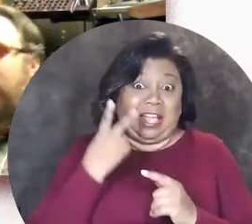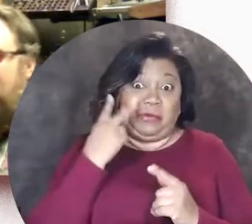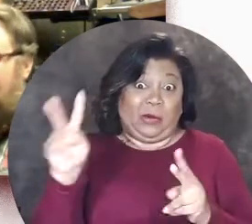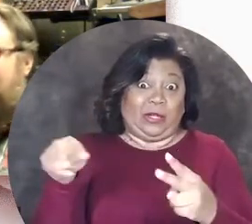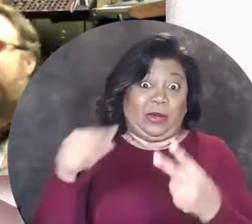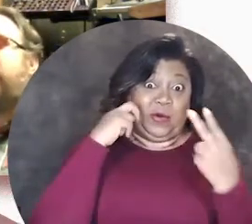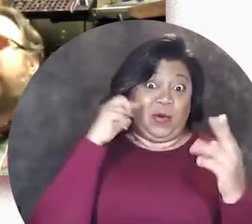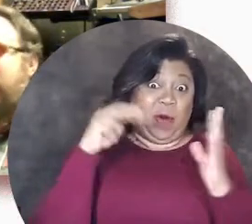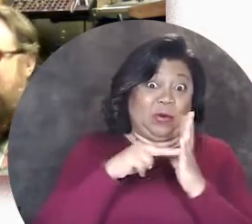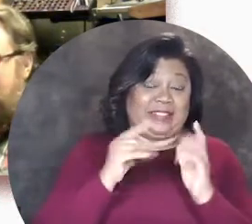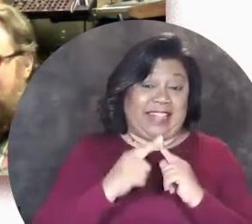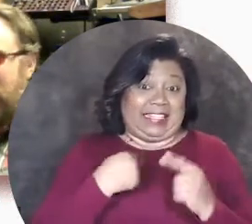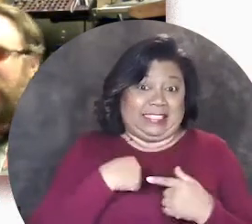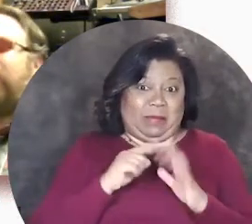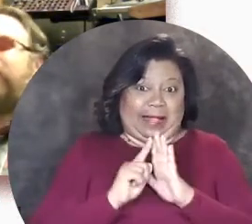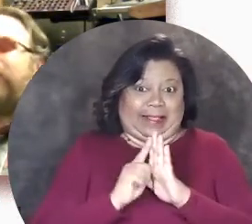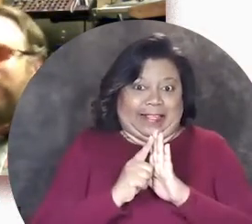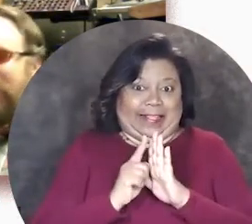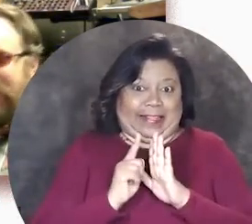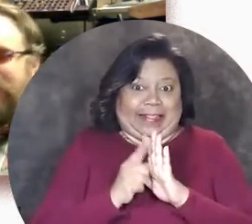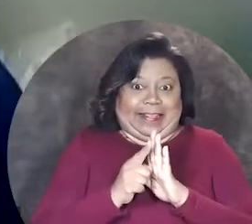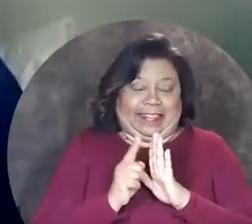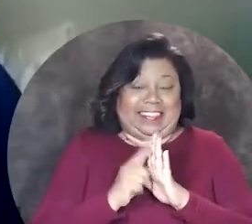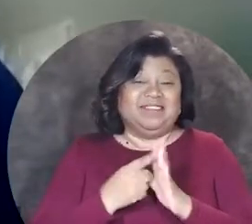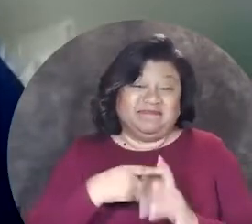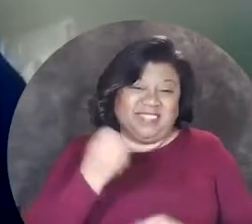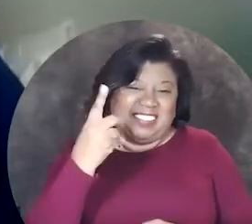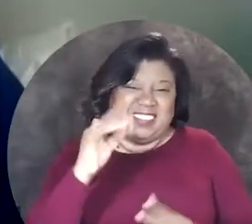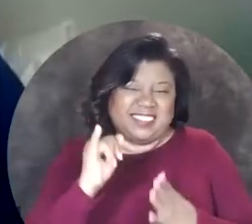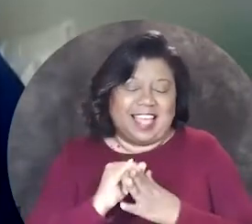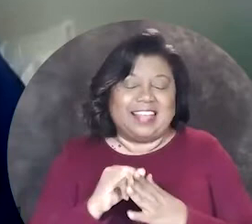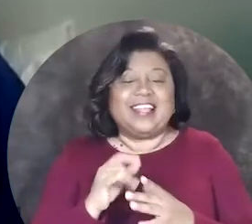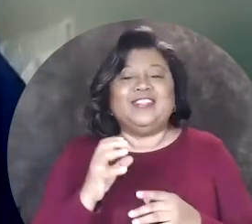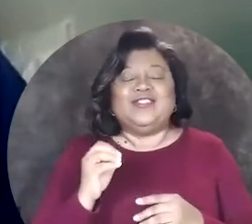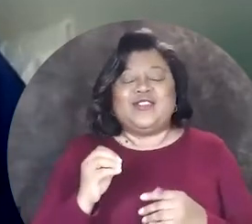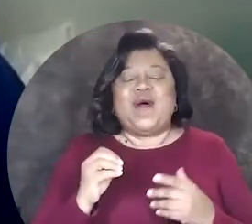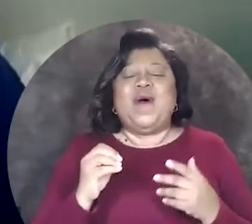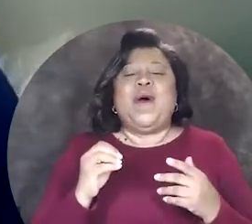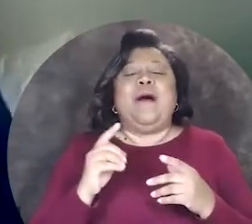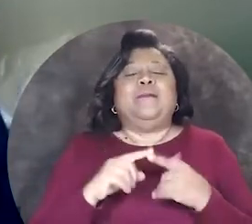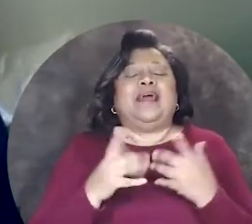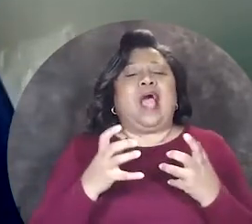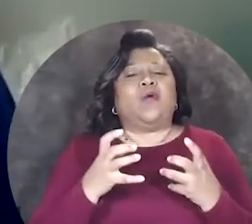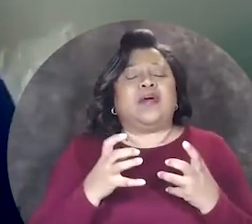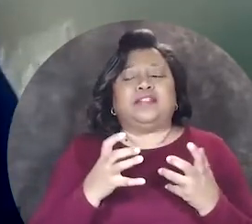everyone's going to know that no, that is understandable so, uh what I want to do is